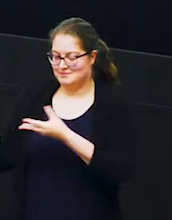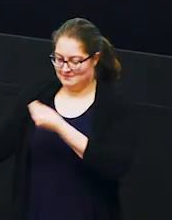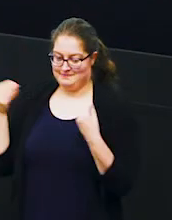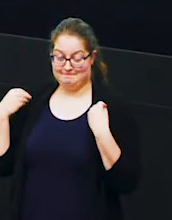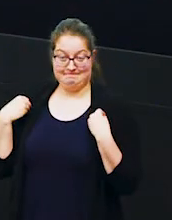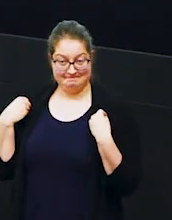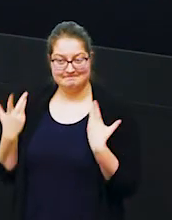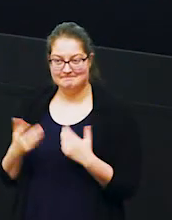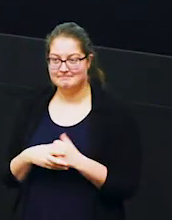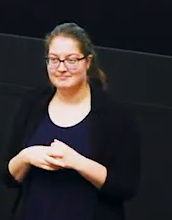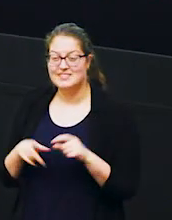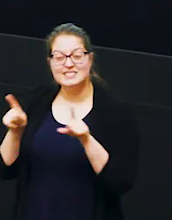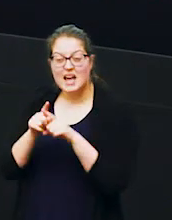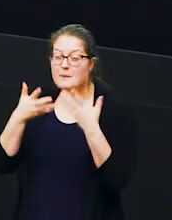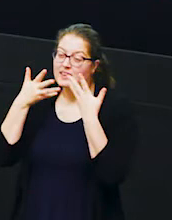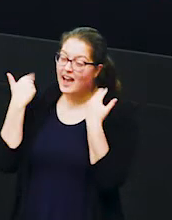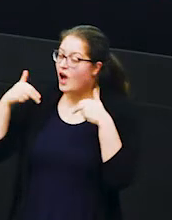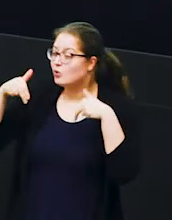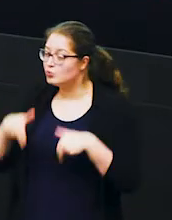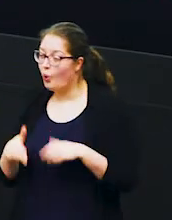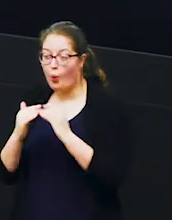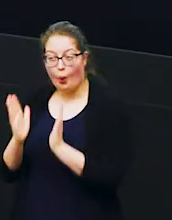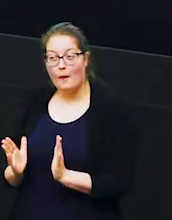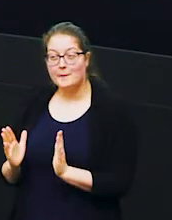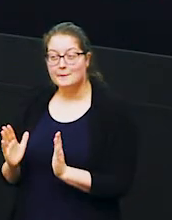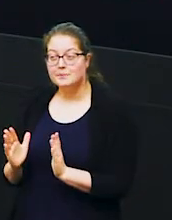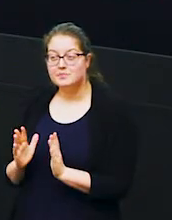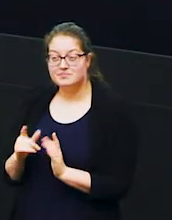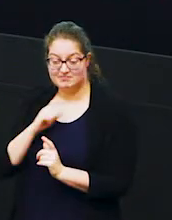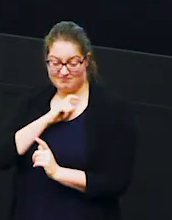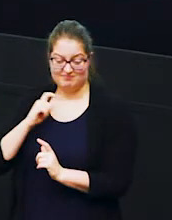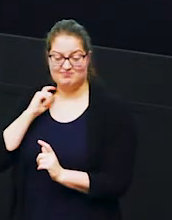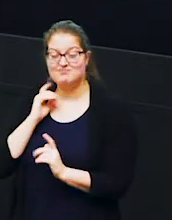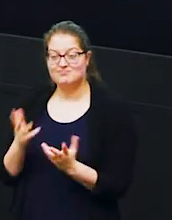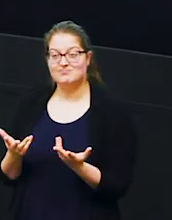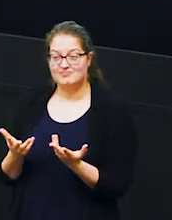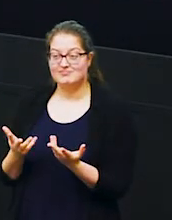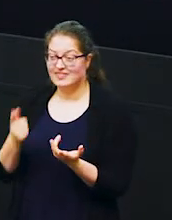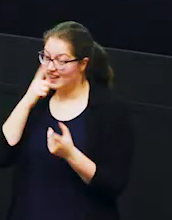so just like your cat or dog at home might wear a collar we can also put collars on